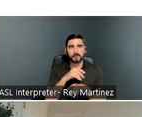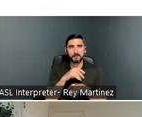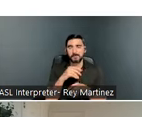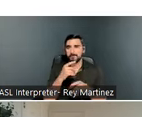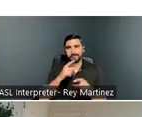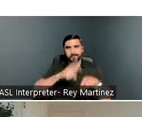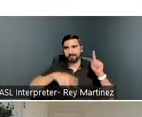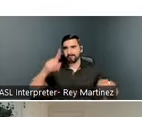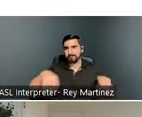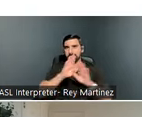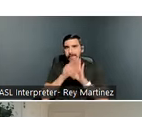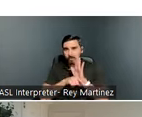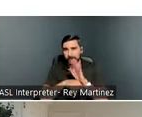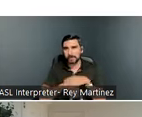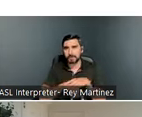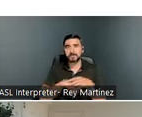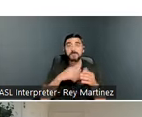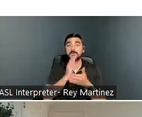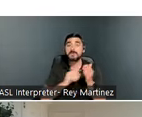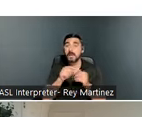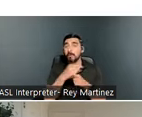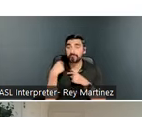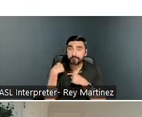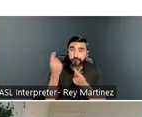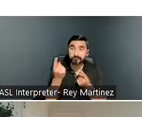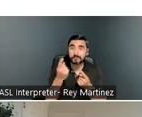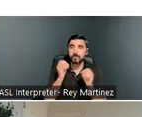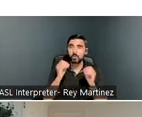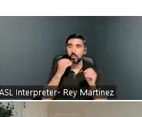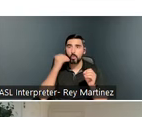different lengths of homelessness, so they bring that unique experience in. But they